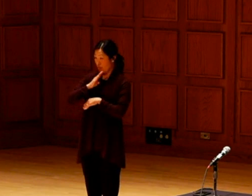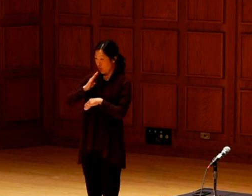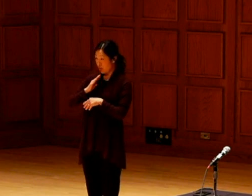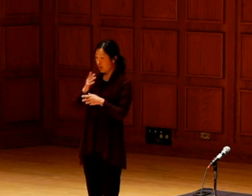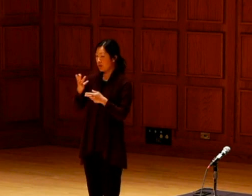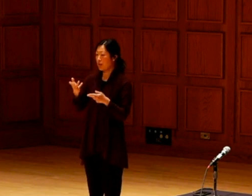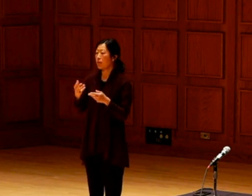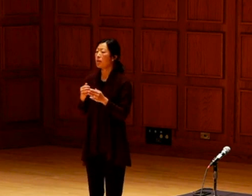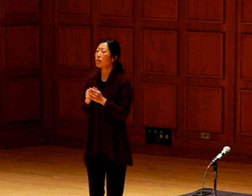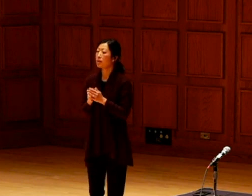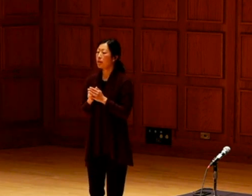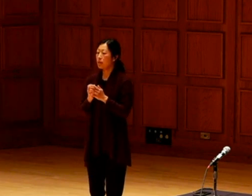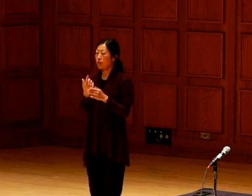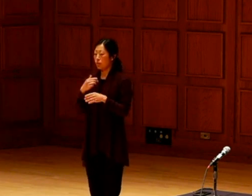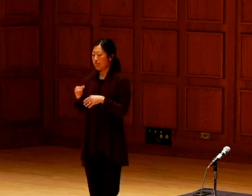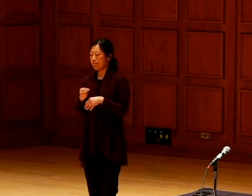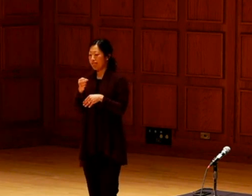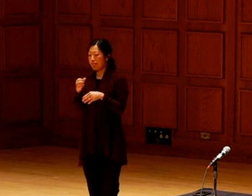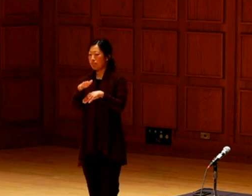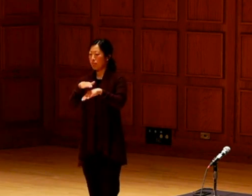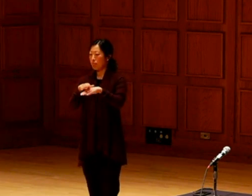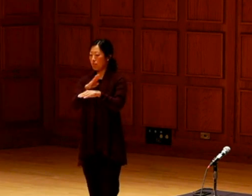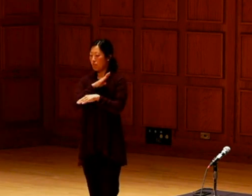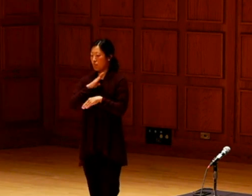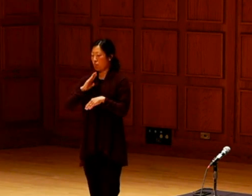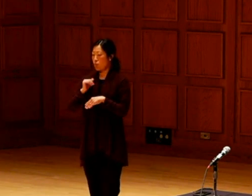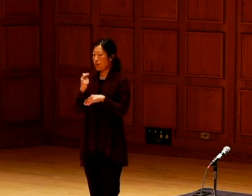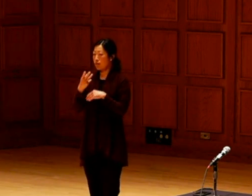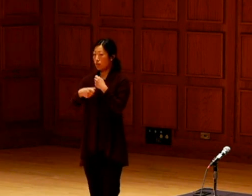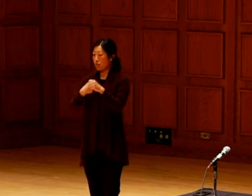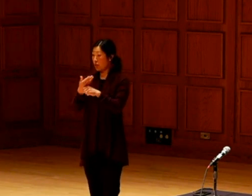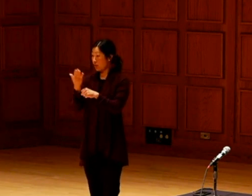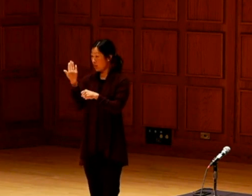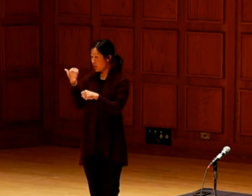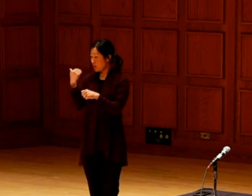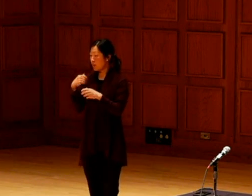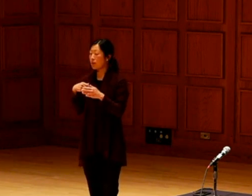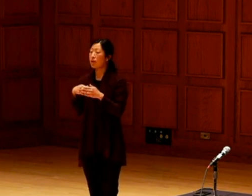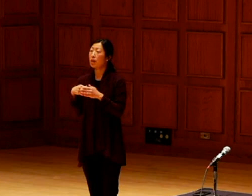There have been indigenous people on the board or put on the board a few years ago.